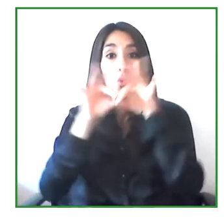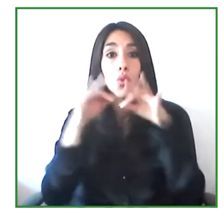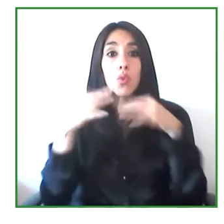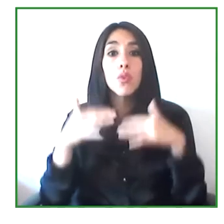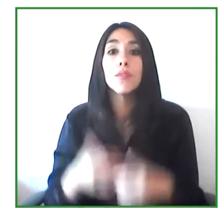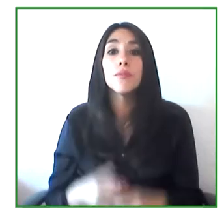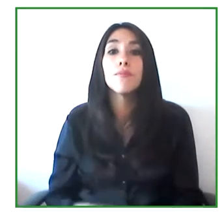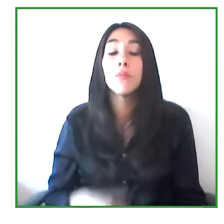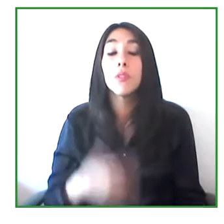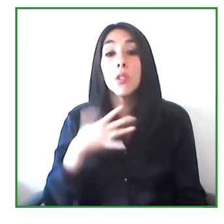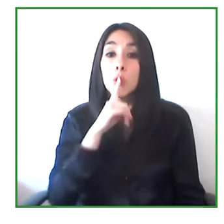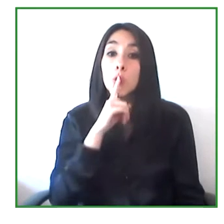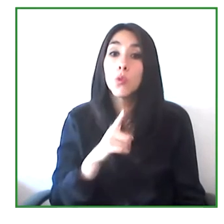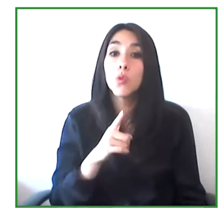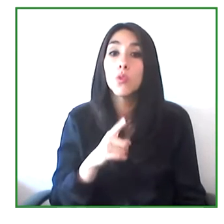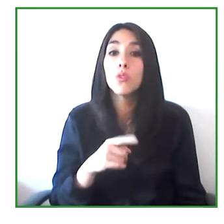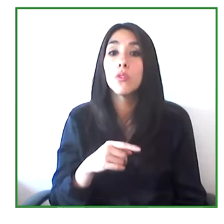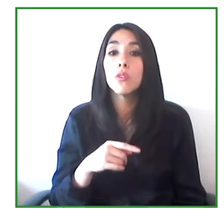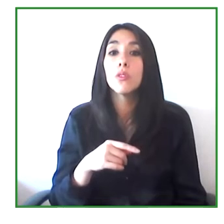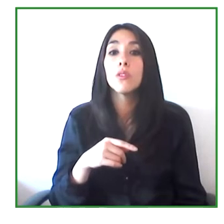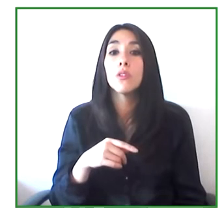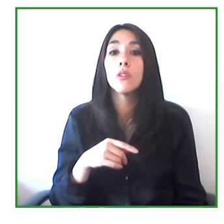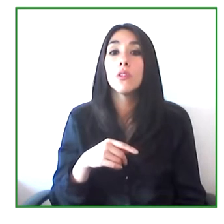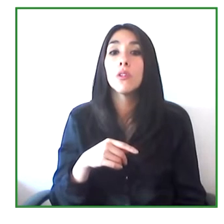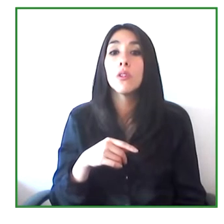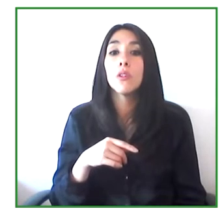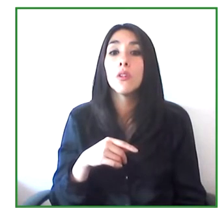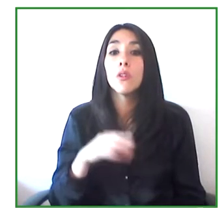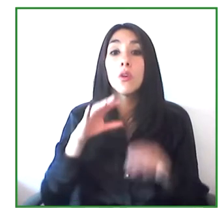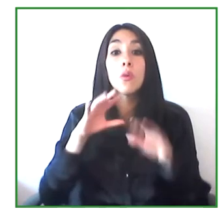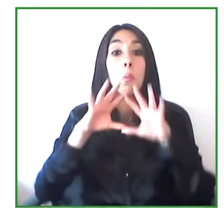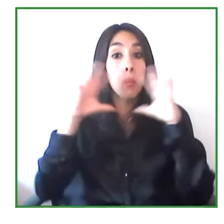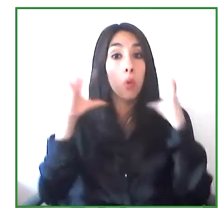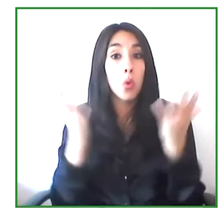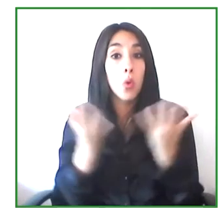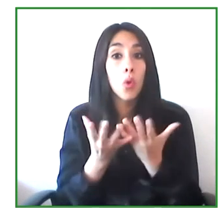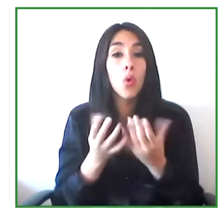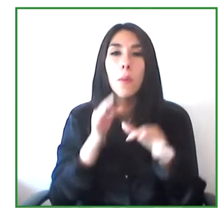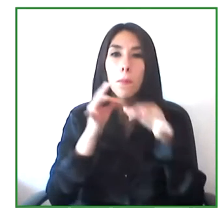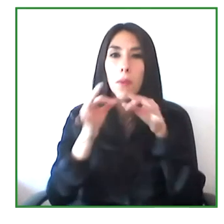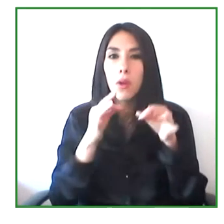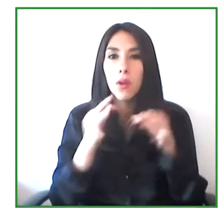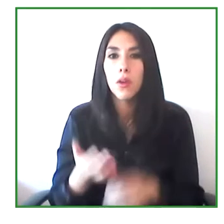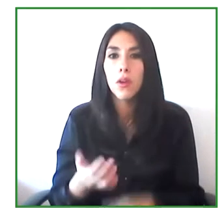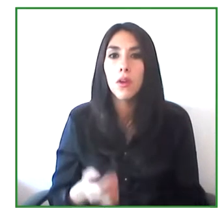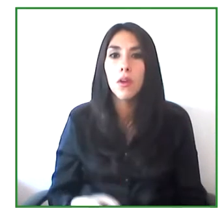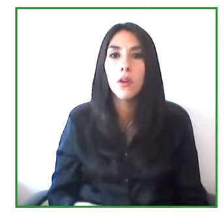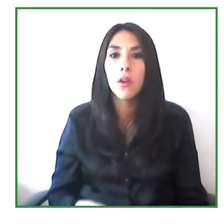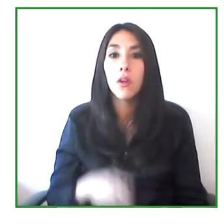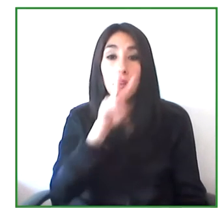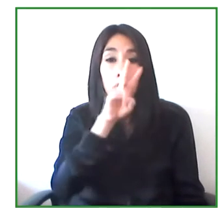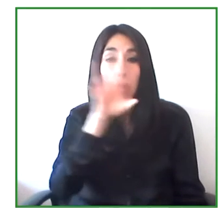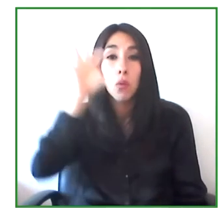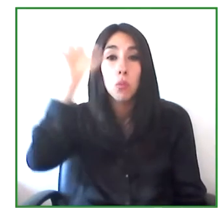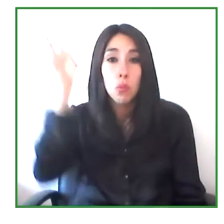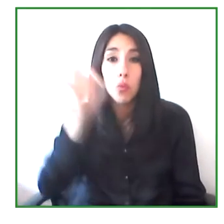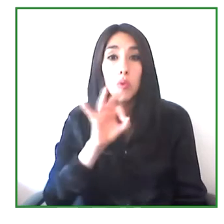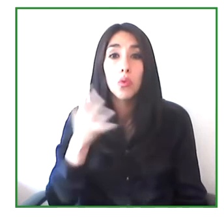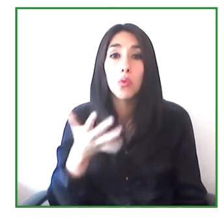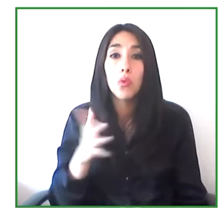Globally, we could say that. 25 to 30